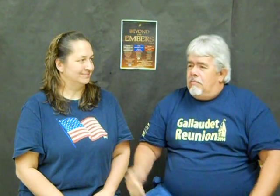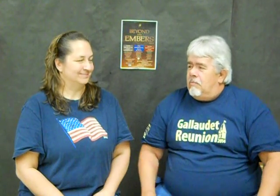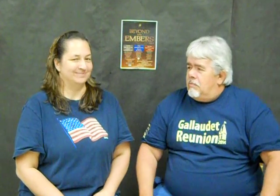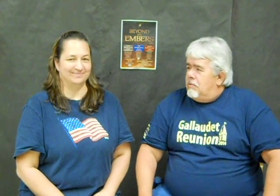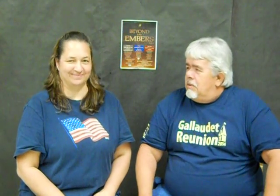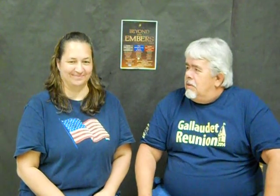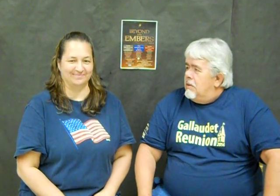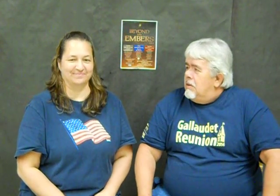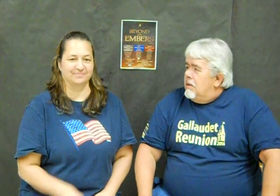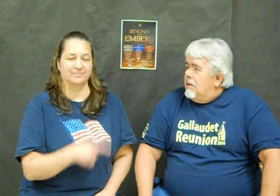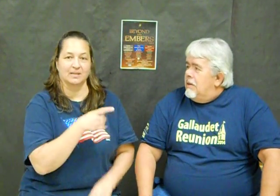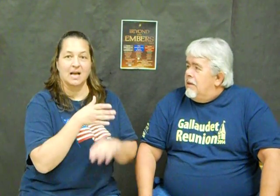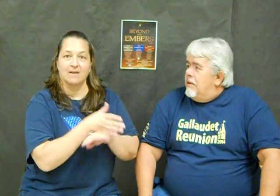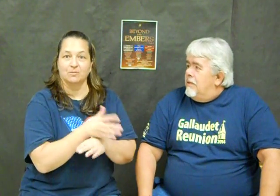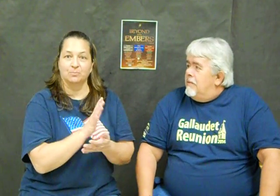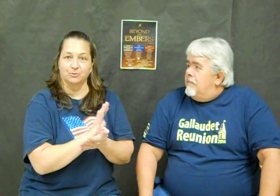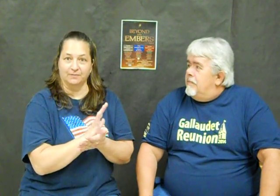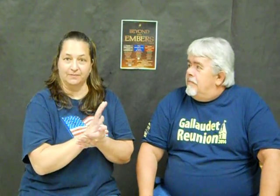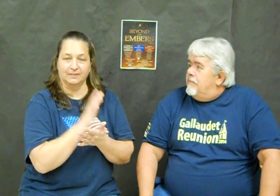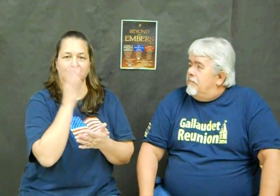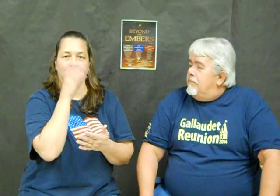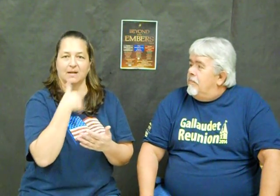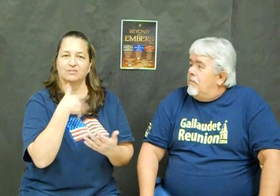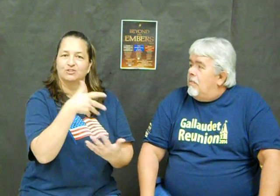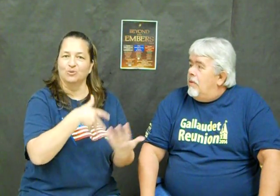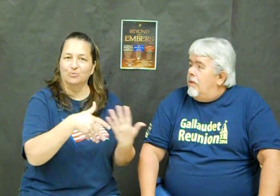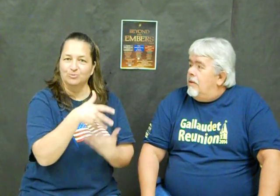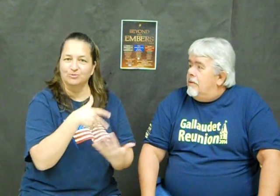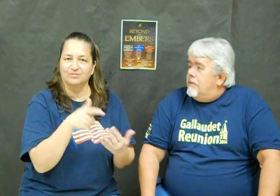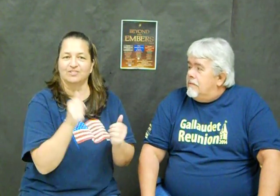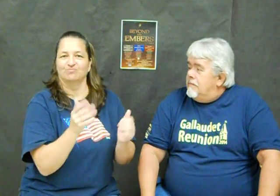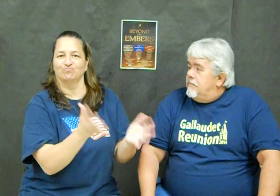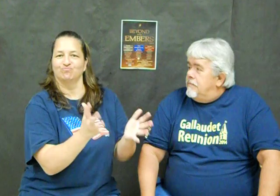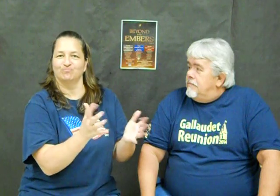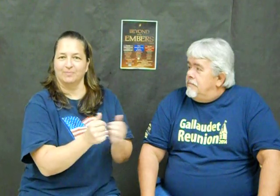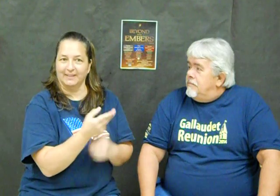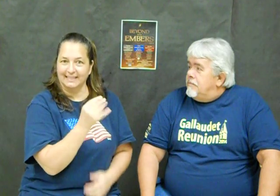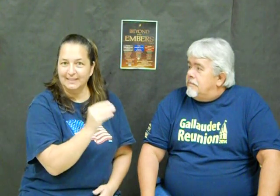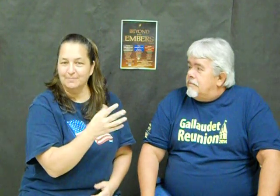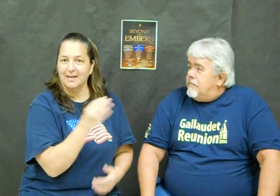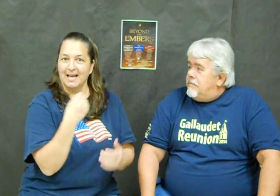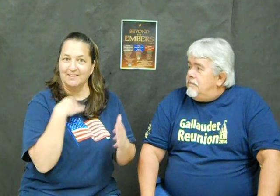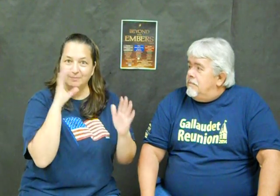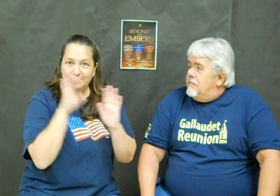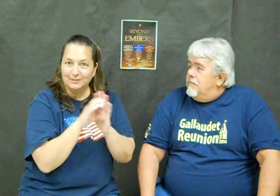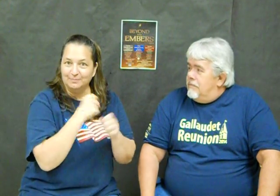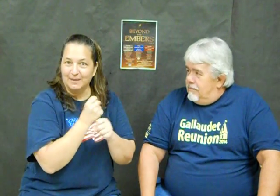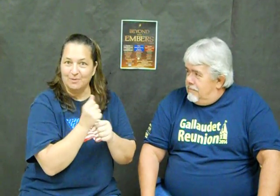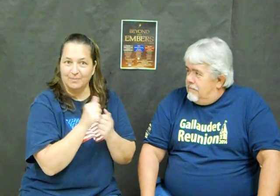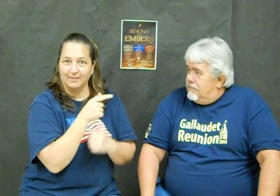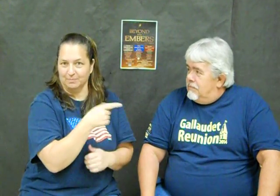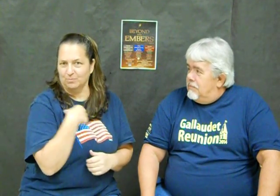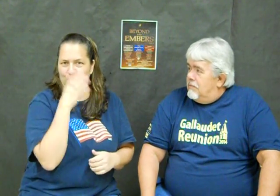After the movie, there will be a social so you can chat with him and have pictures made with him.